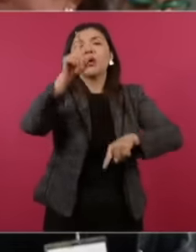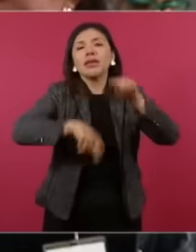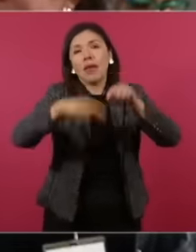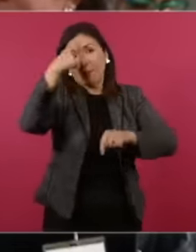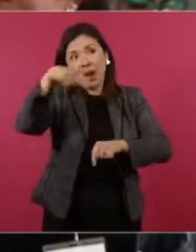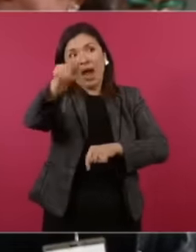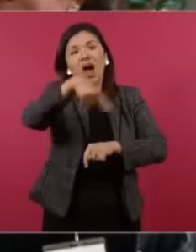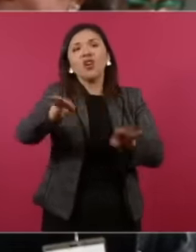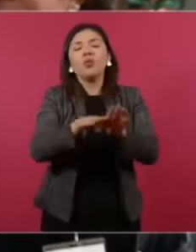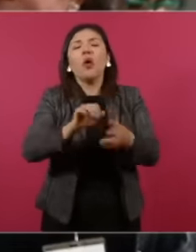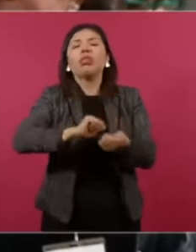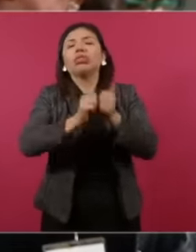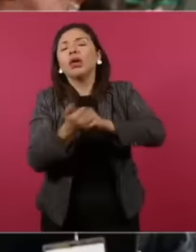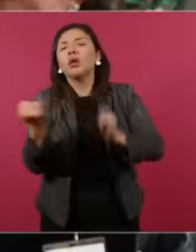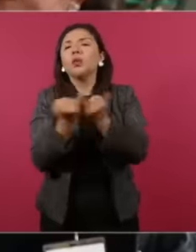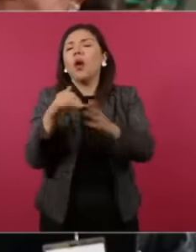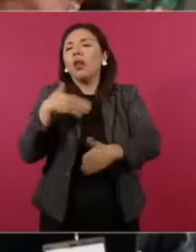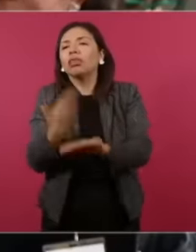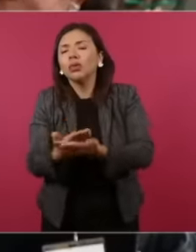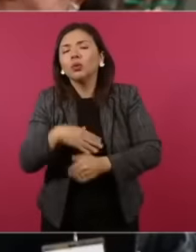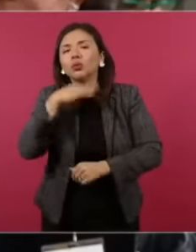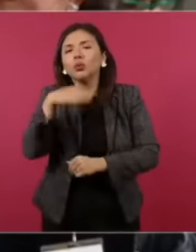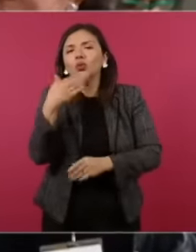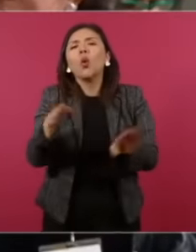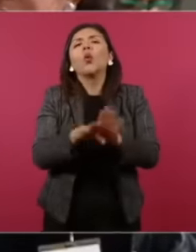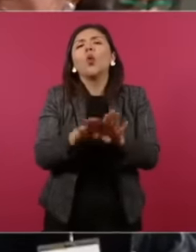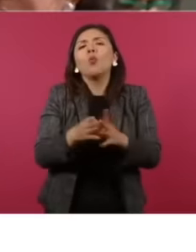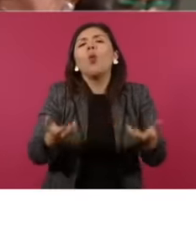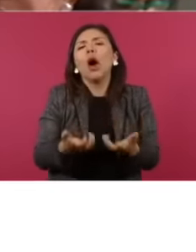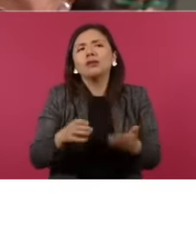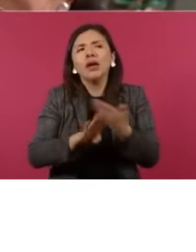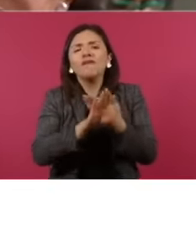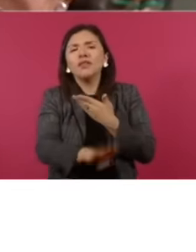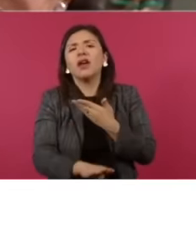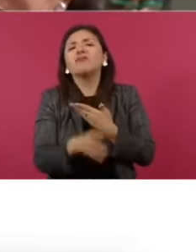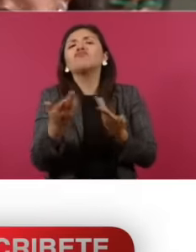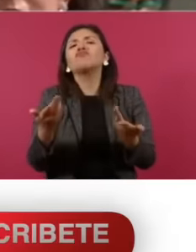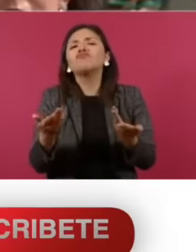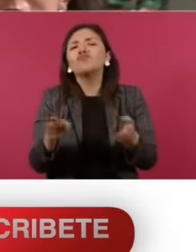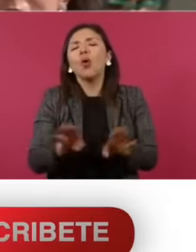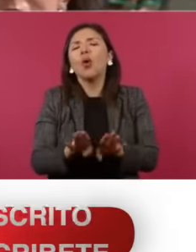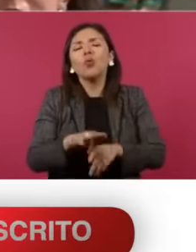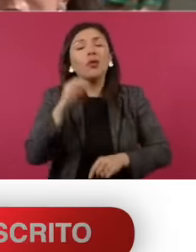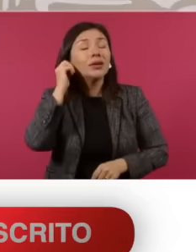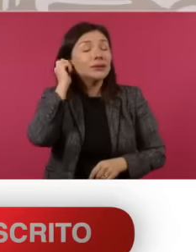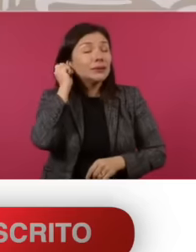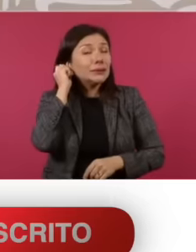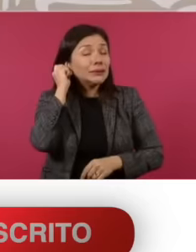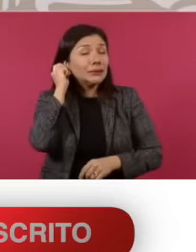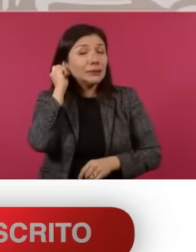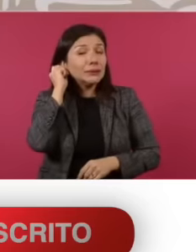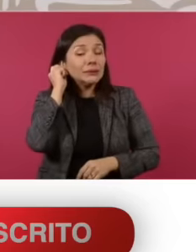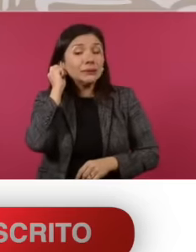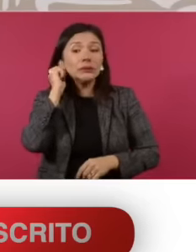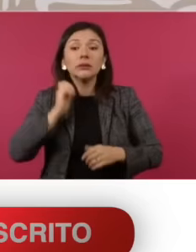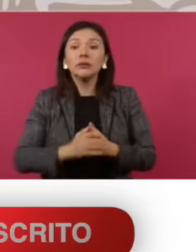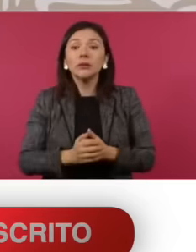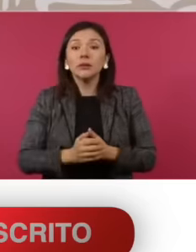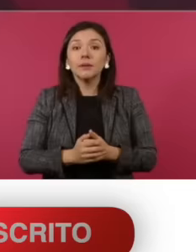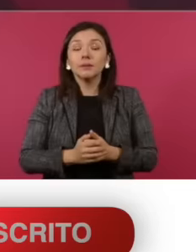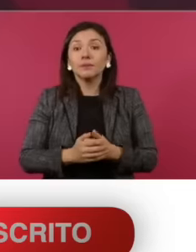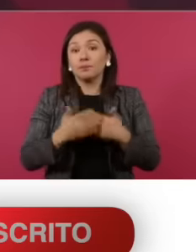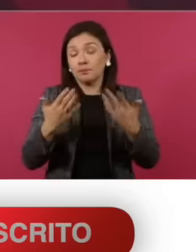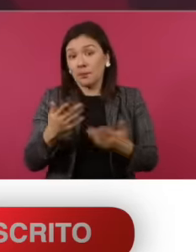and magistrates. How can we avoid, well, first what is being proposed I think